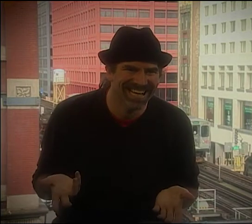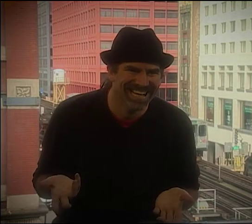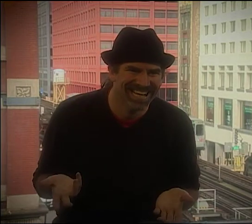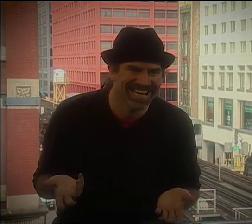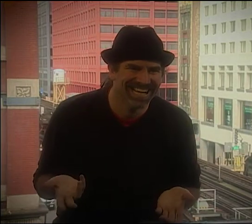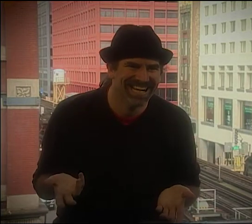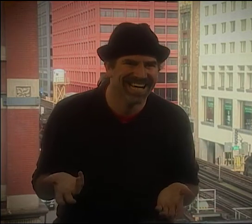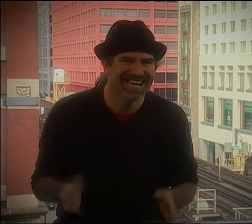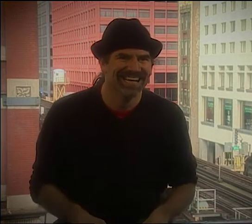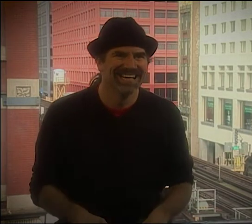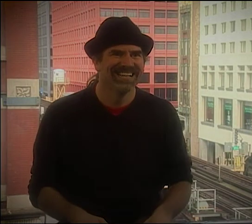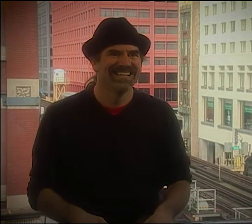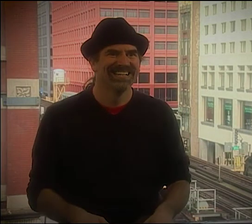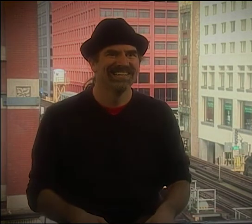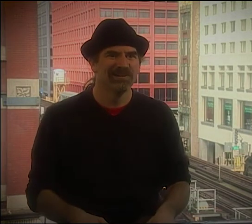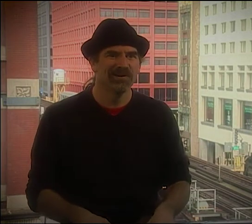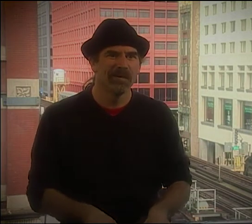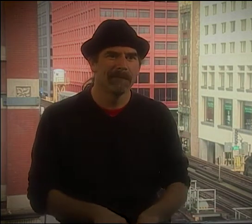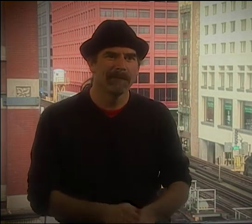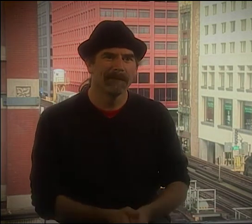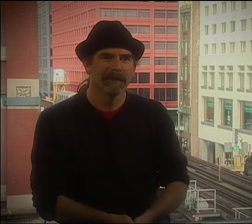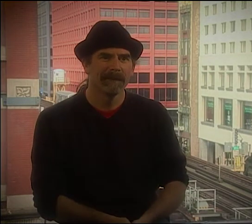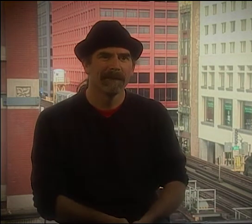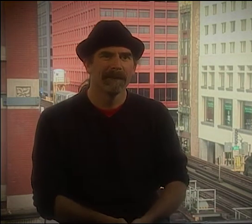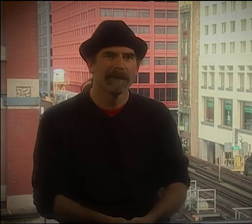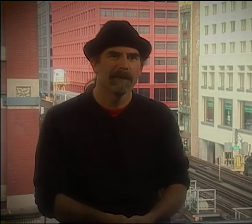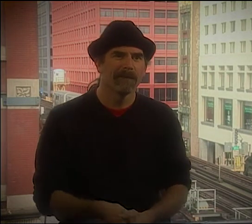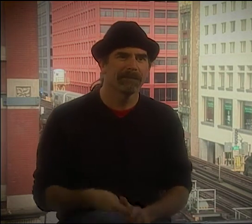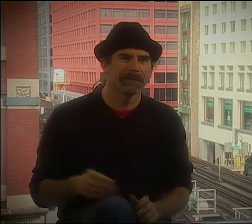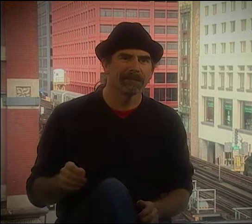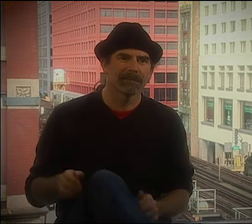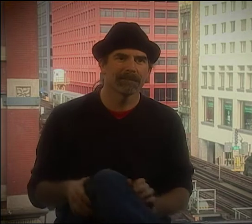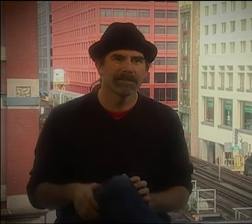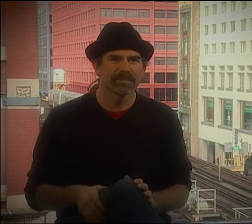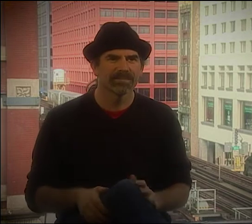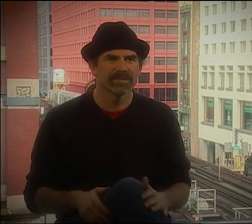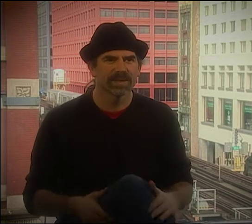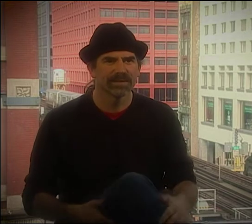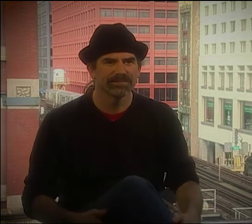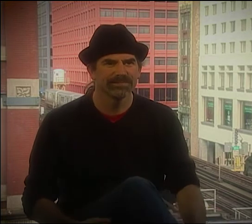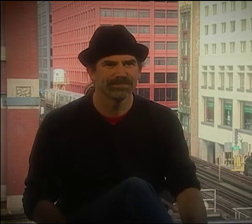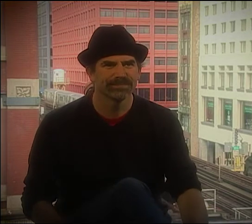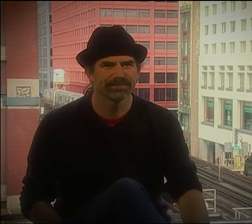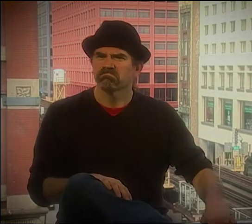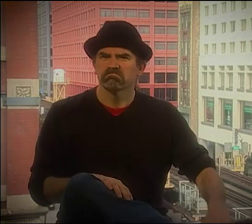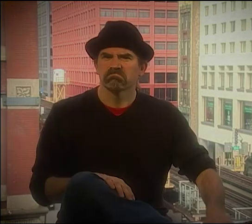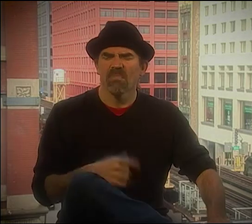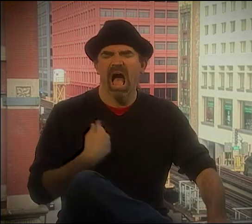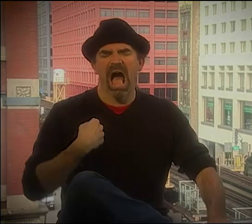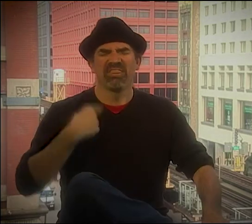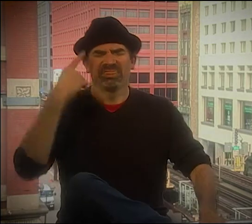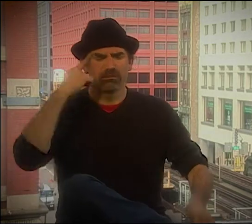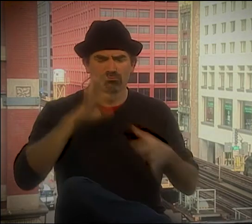"OH, MY GOD! WASN'T THAT AMAZING? "DID YOU SEE WHAT HE DID WITH THIS SIGN? IT WAS SO CREATIVE." NOW IT'S LIKE, "YEAH, SO?"